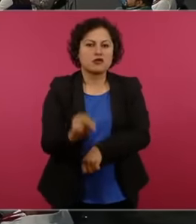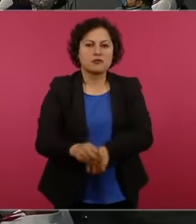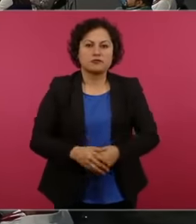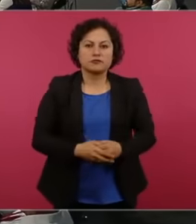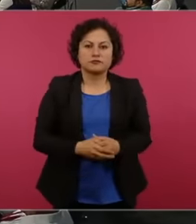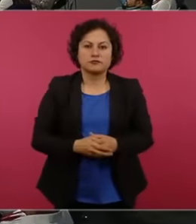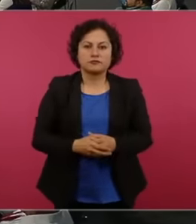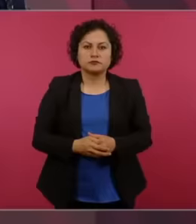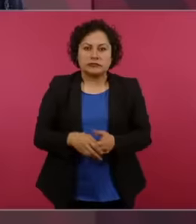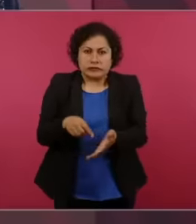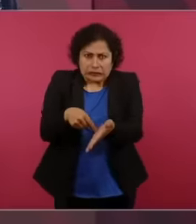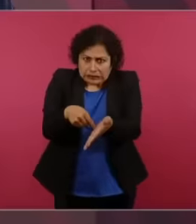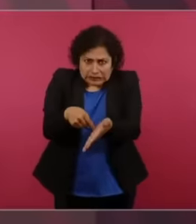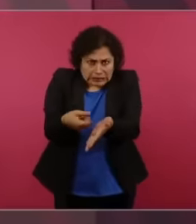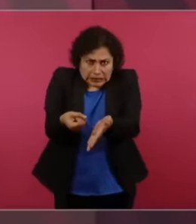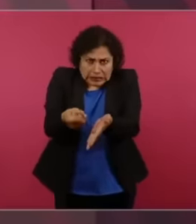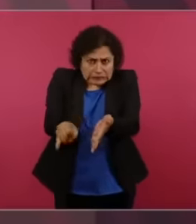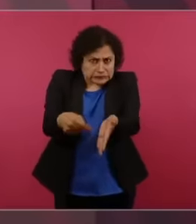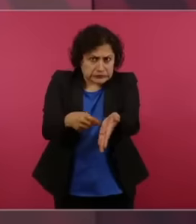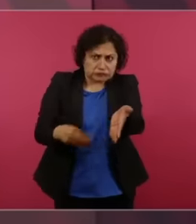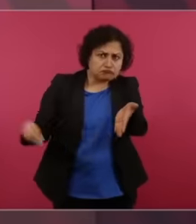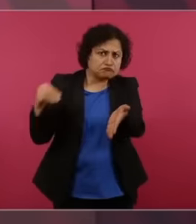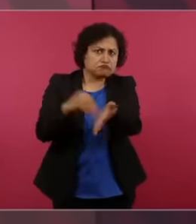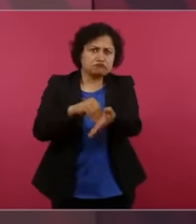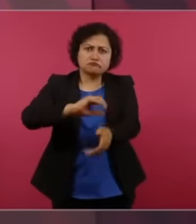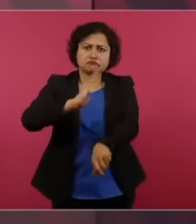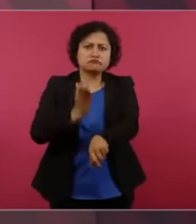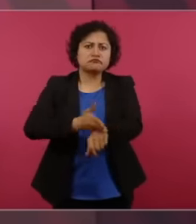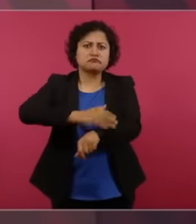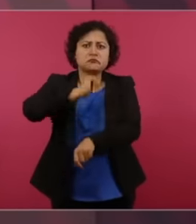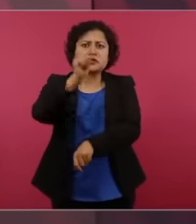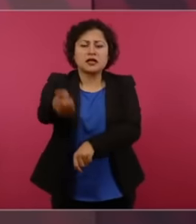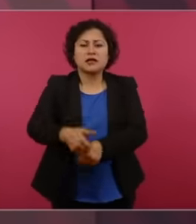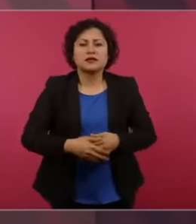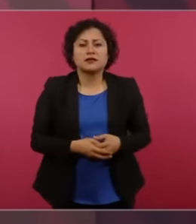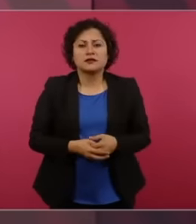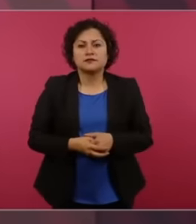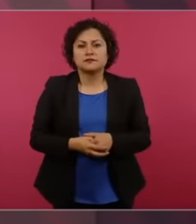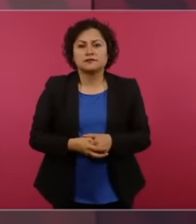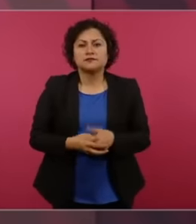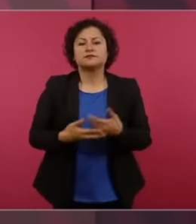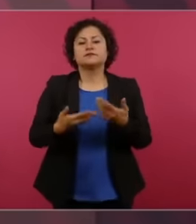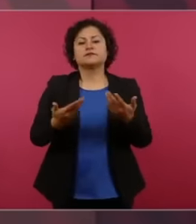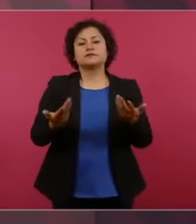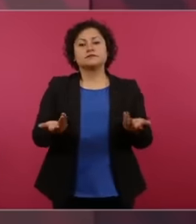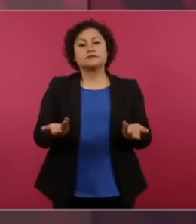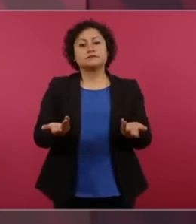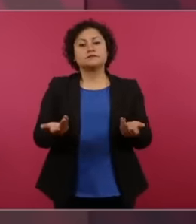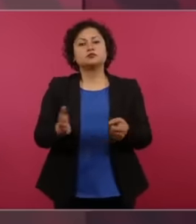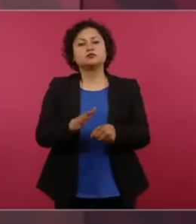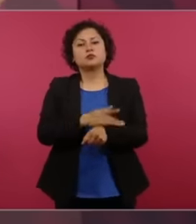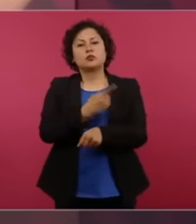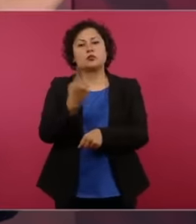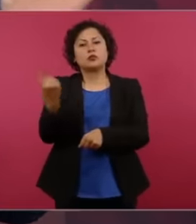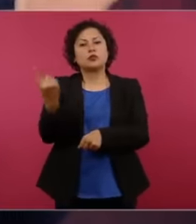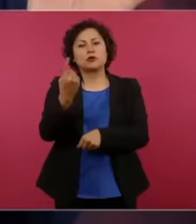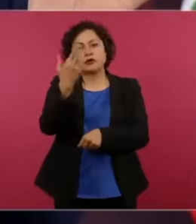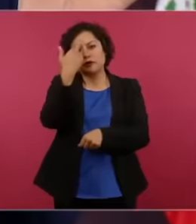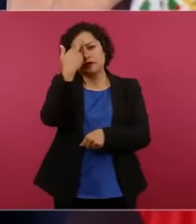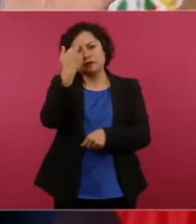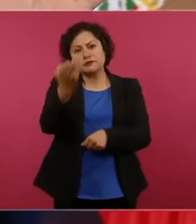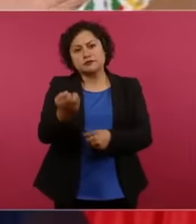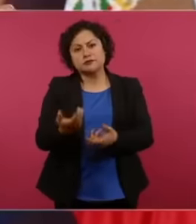writing why eh